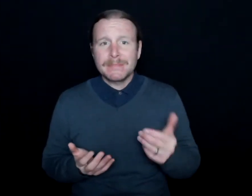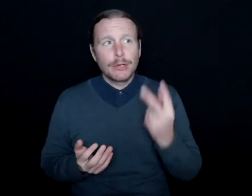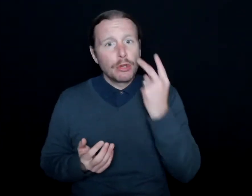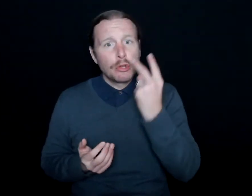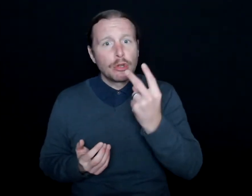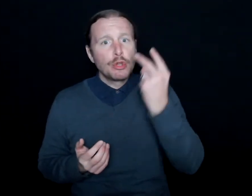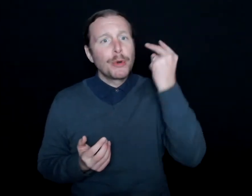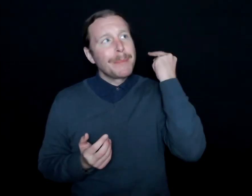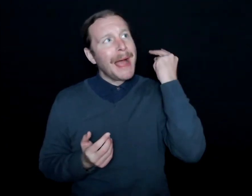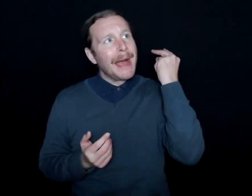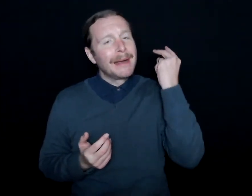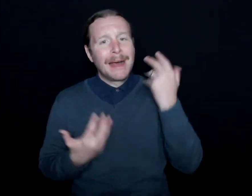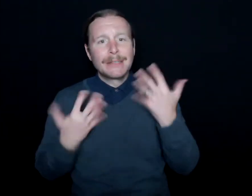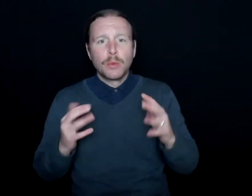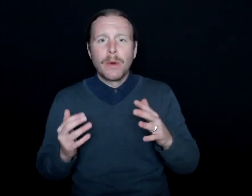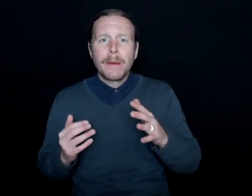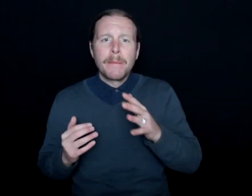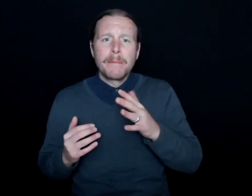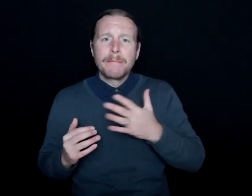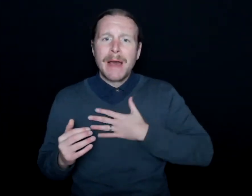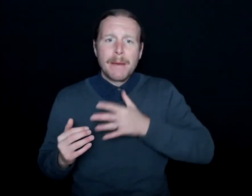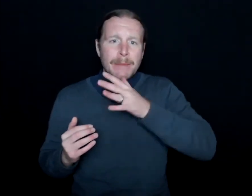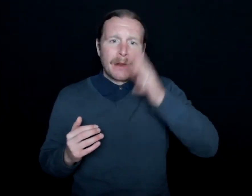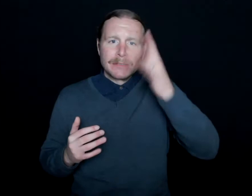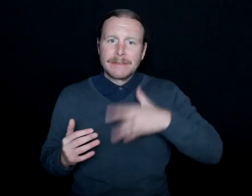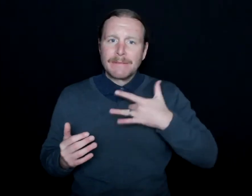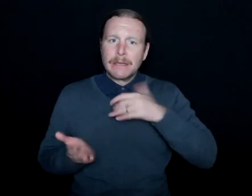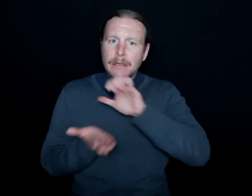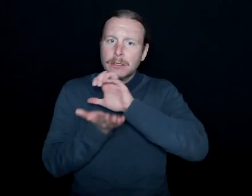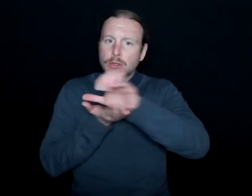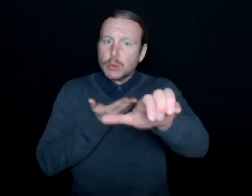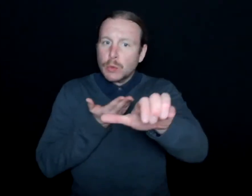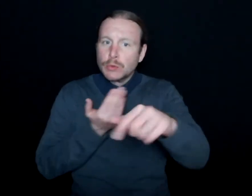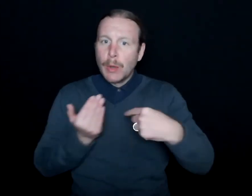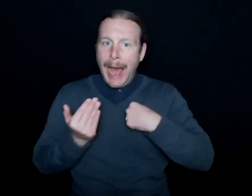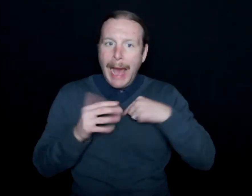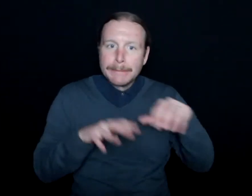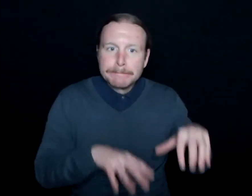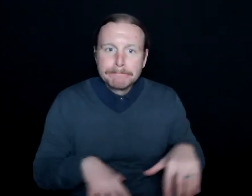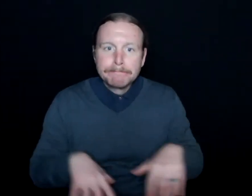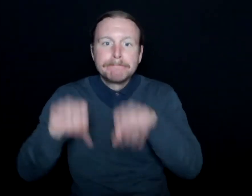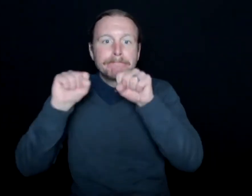I didn't want my parents to feel excluded. And so when we went to family gatherings,